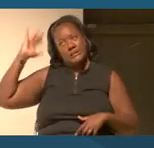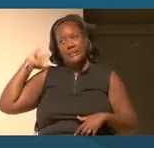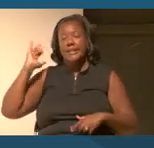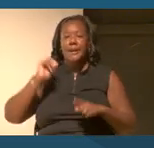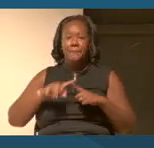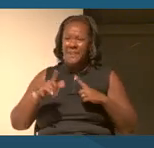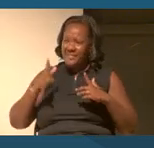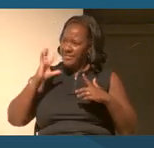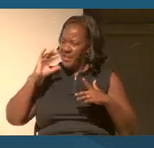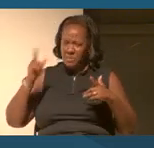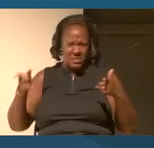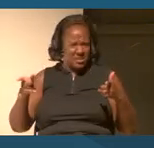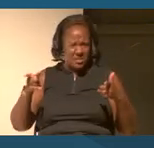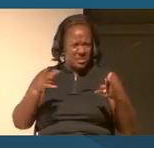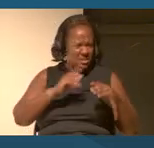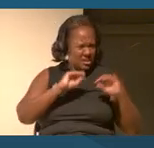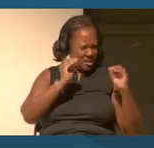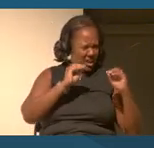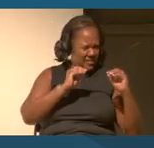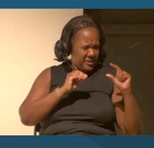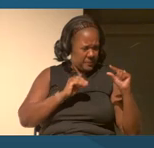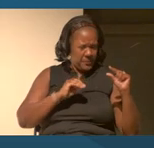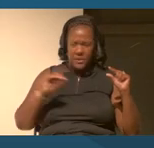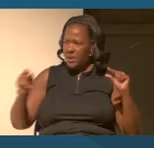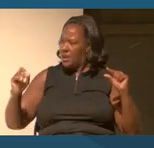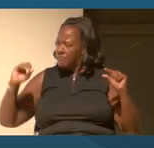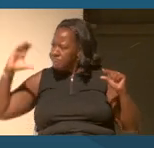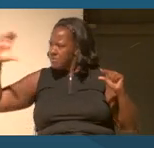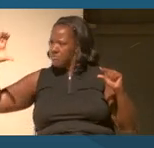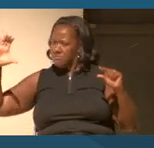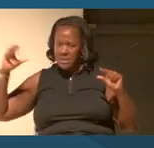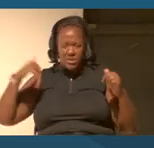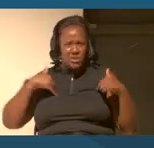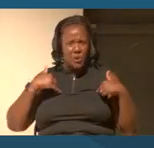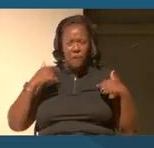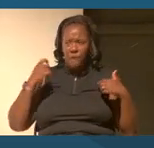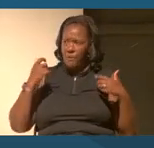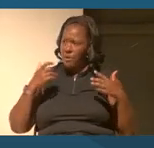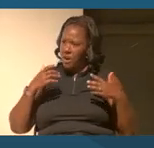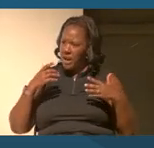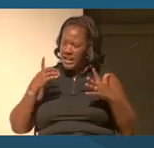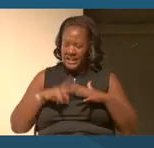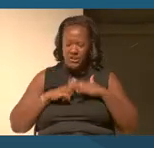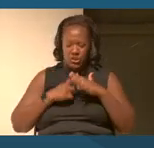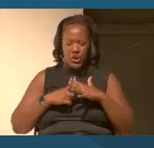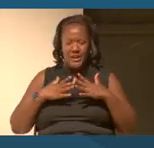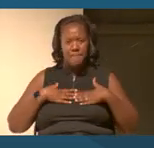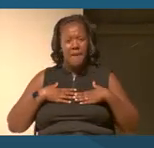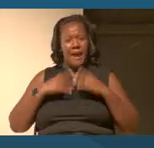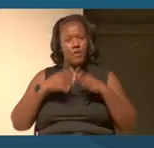And if anything, it encouraged in me and many people critical thinking because you realize